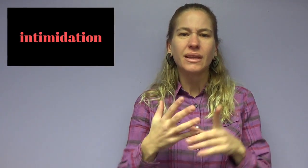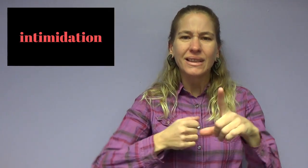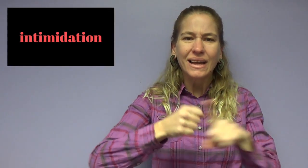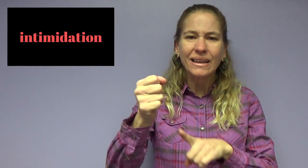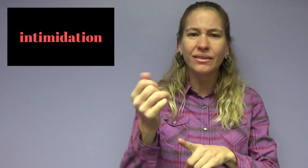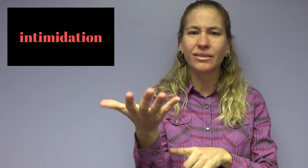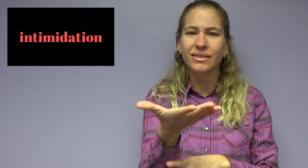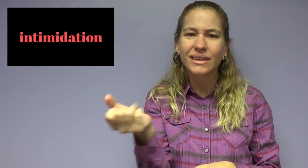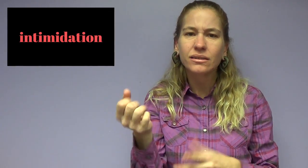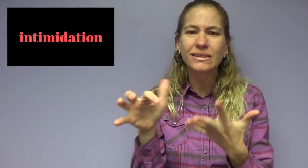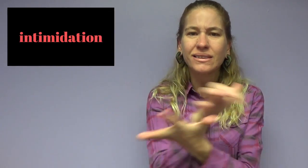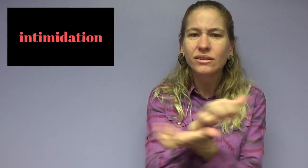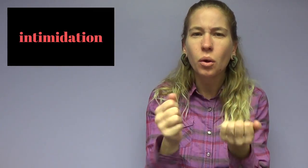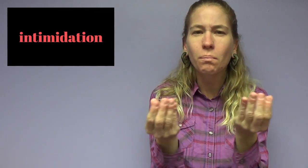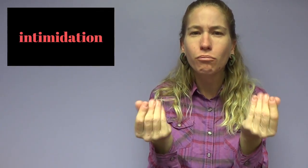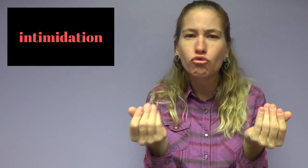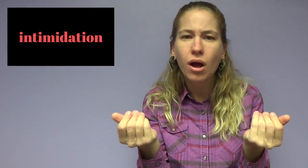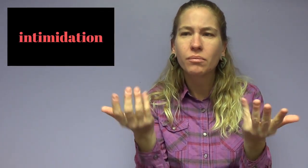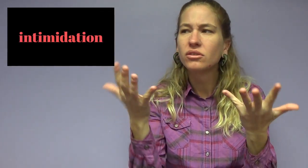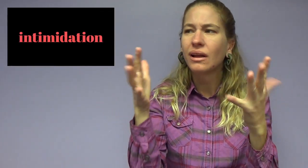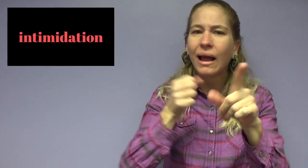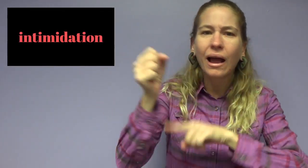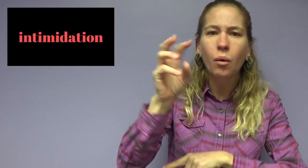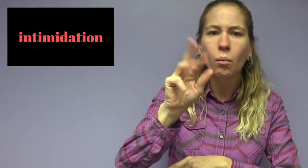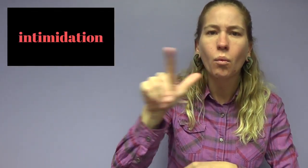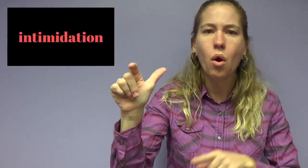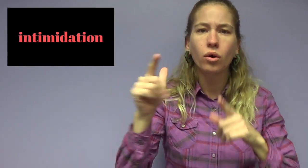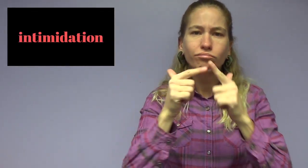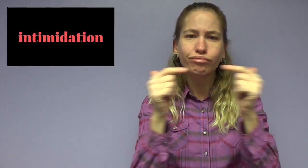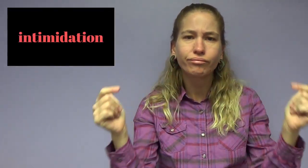Hits/damages things, destroys properties, hit walls, etc.